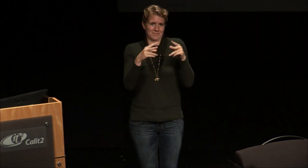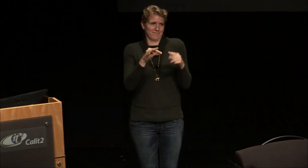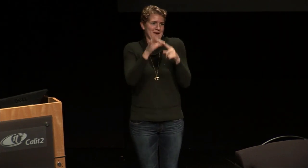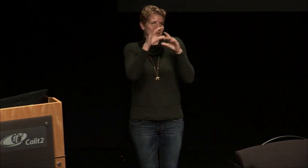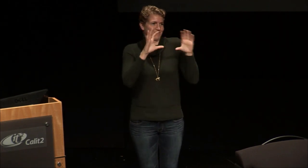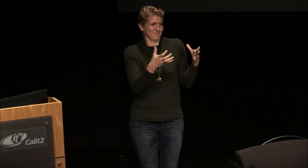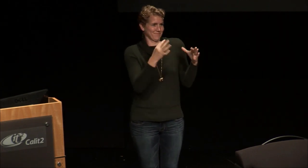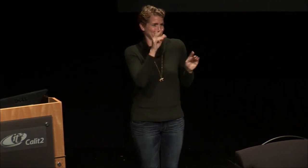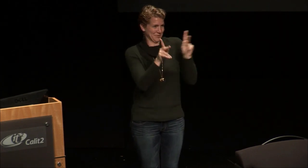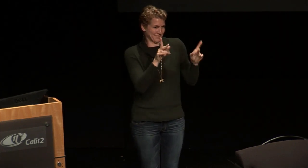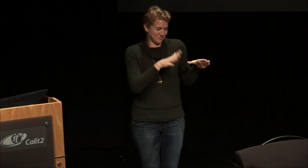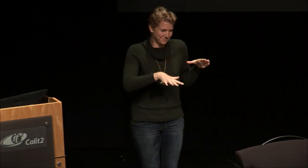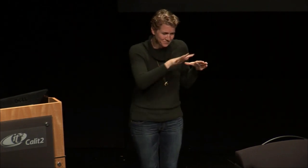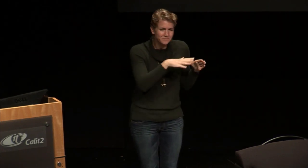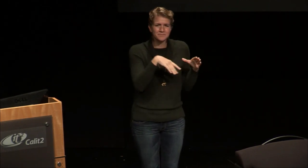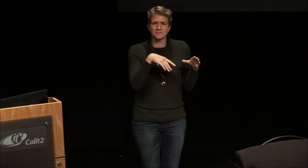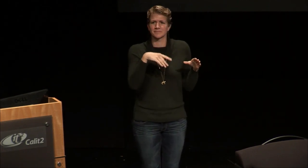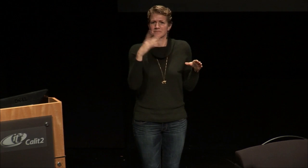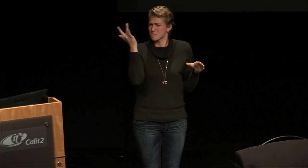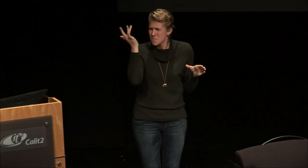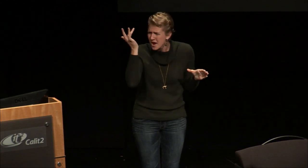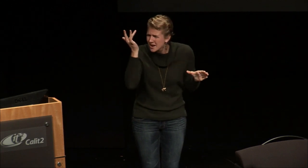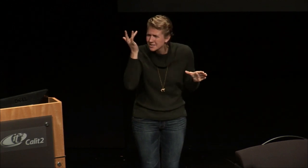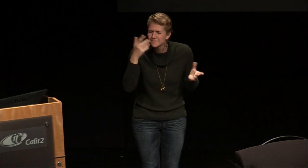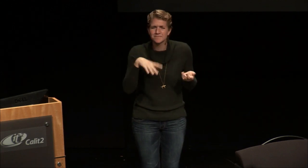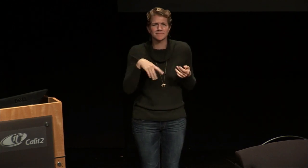of all I want to take the opportunity to thank a particularly special group of